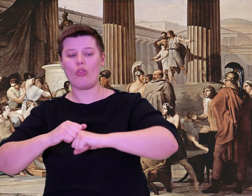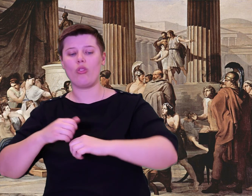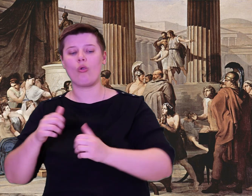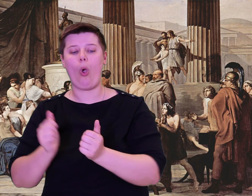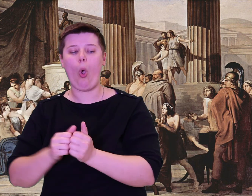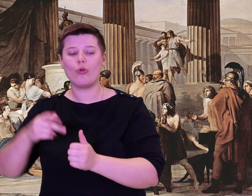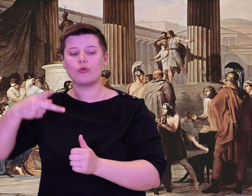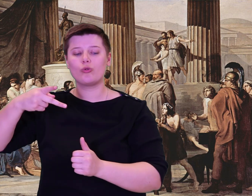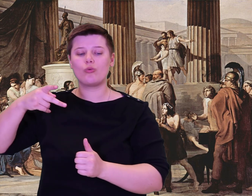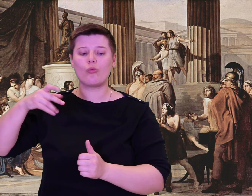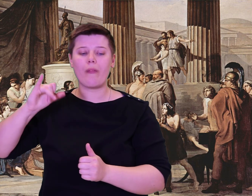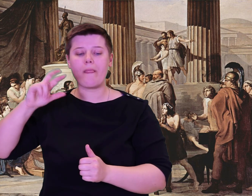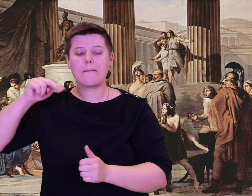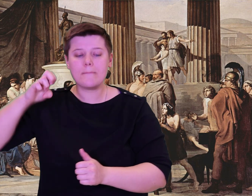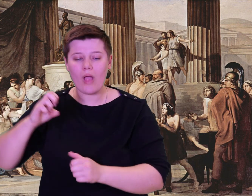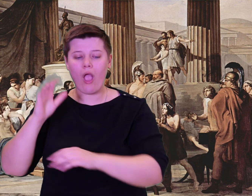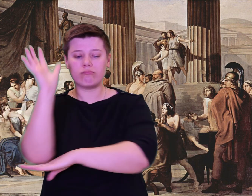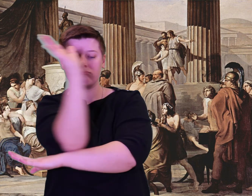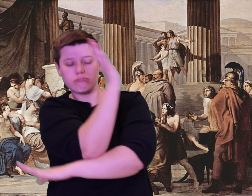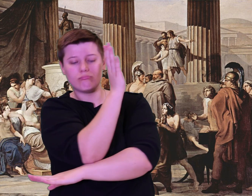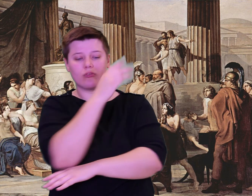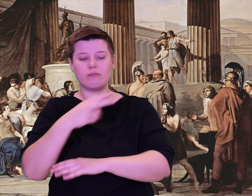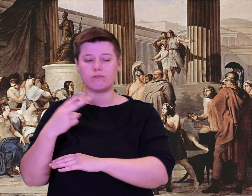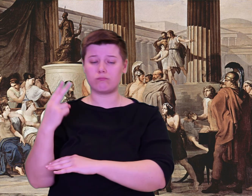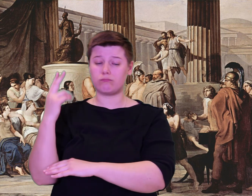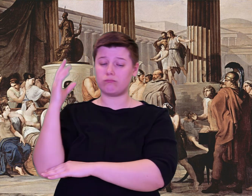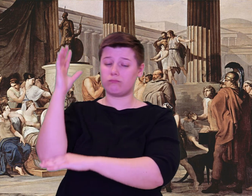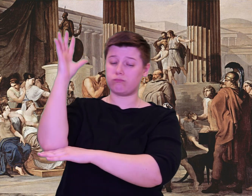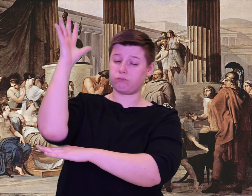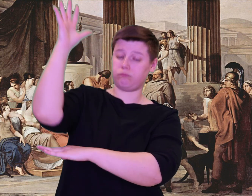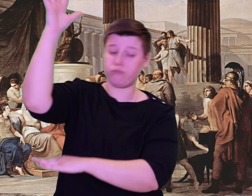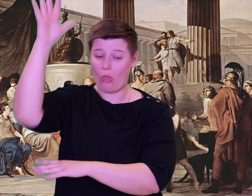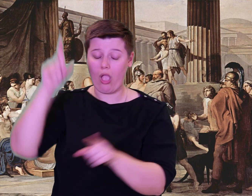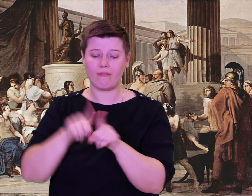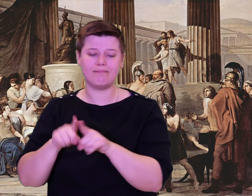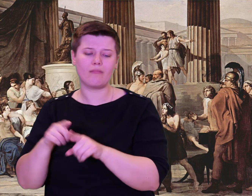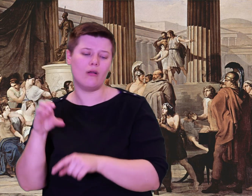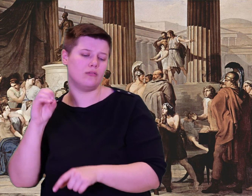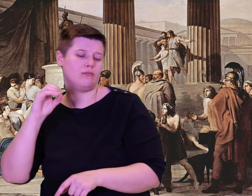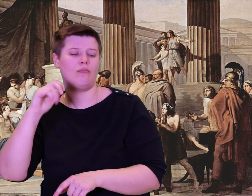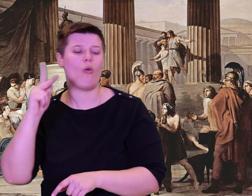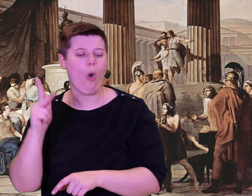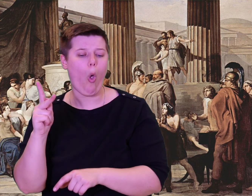you, while with my boat and crew I go to check who those men are, find out if they